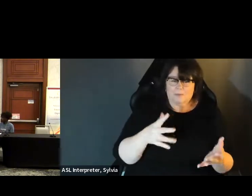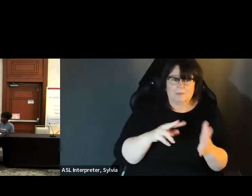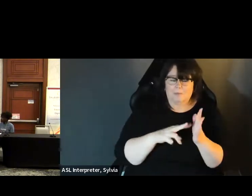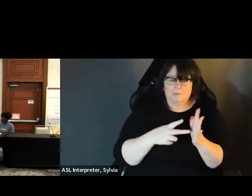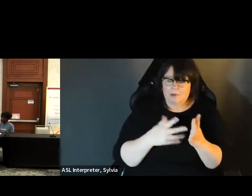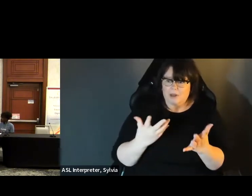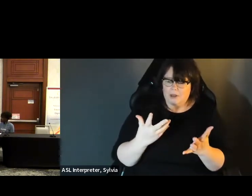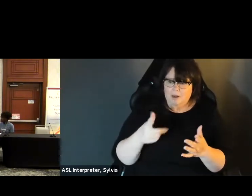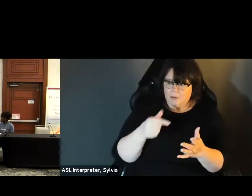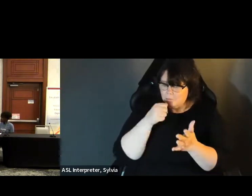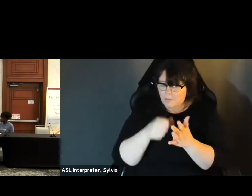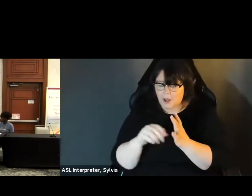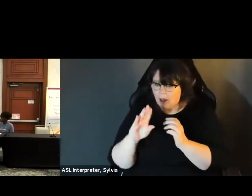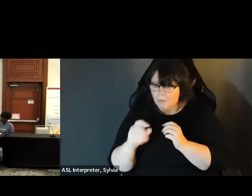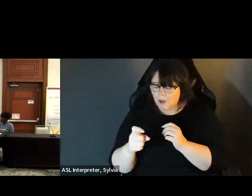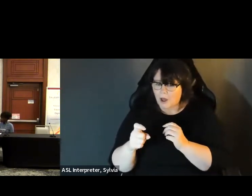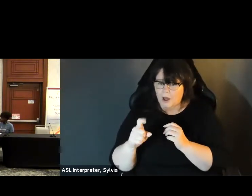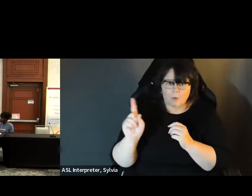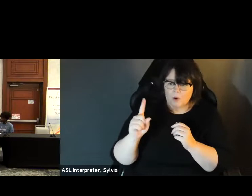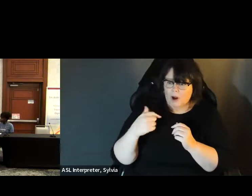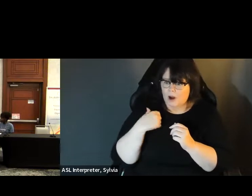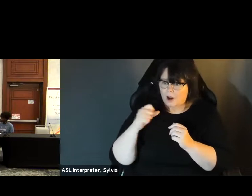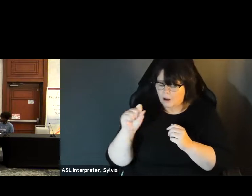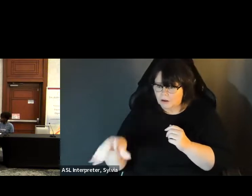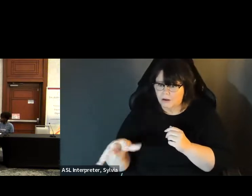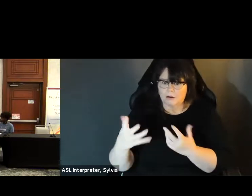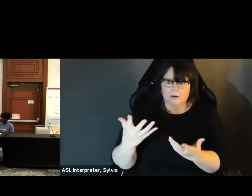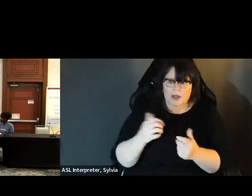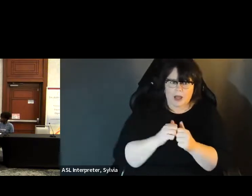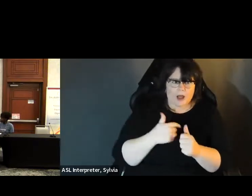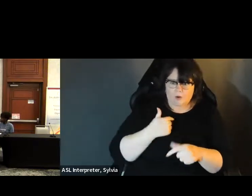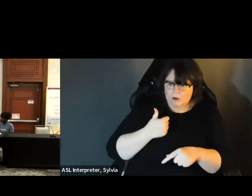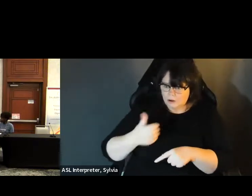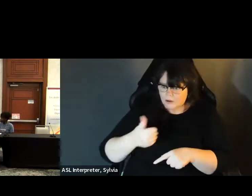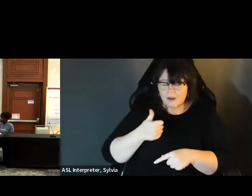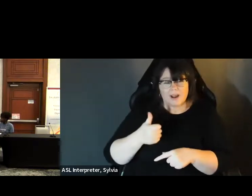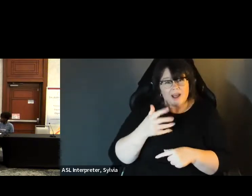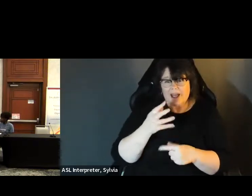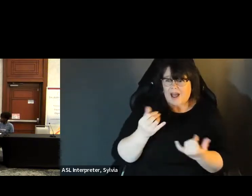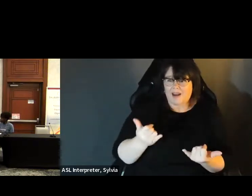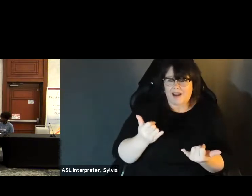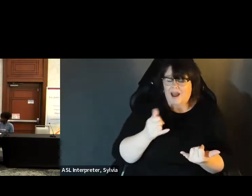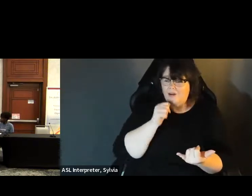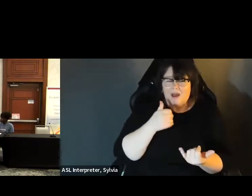And that's an issue for those of us, especially if we do have to put it in a mailbox, because we can't, We'd have to get transportation. especially that you do have to put it in a mailbox because we can't or we would have to get transportation to go to a To go to a dropbox in that, and there aren't as many mailboxes around either.